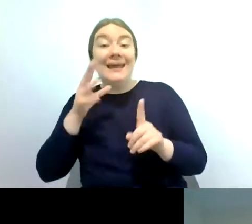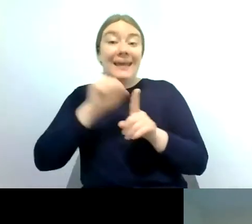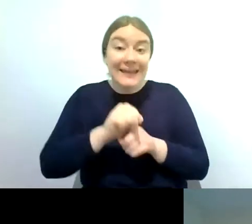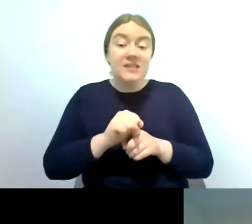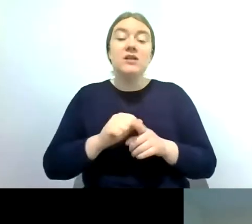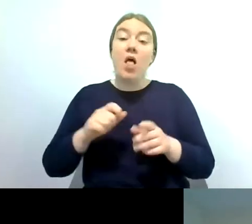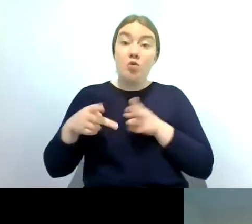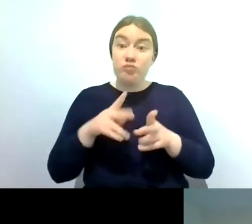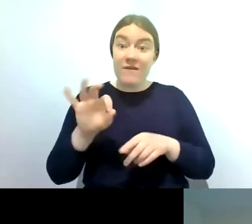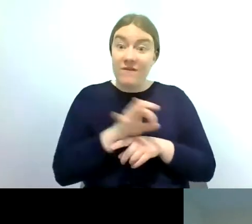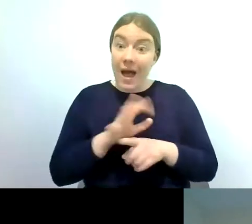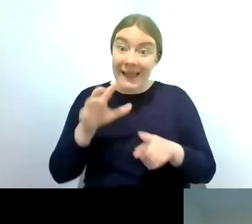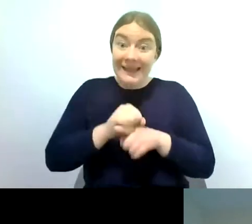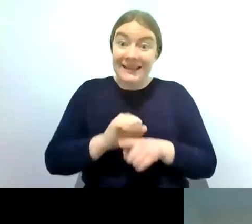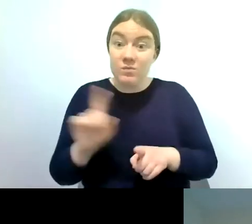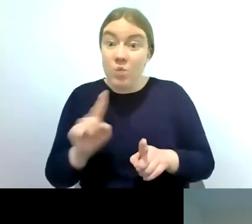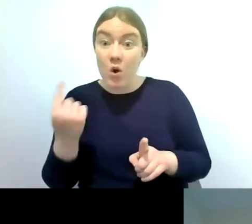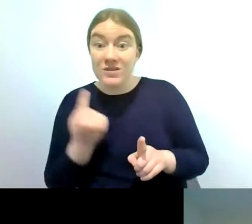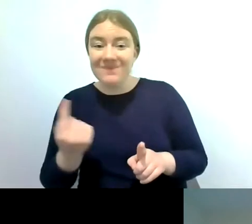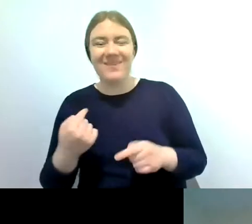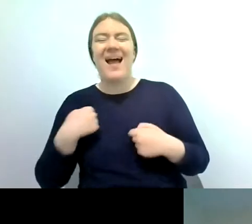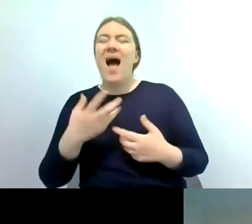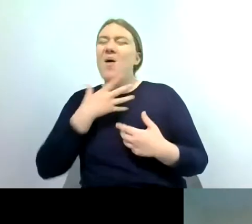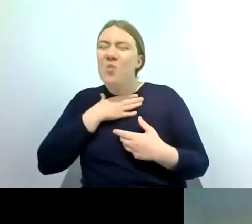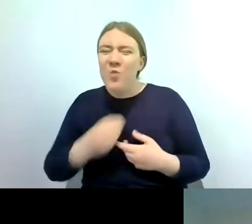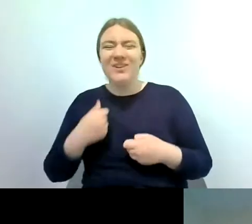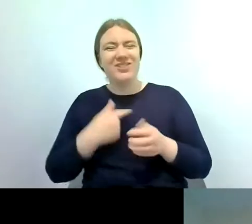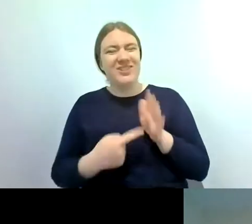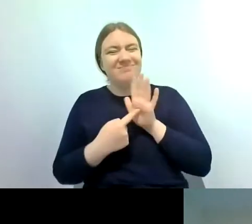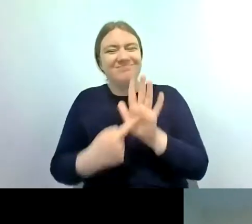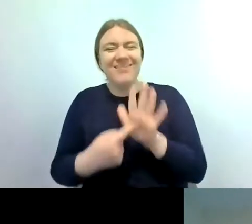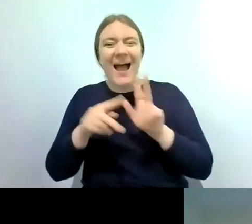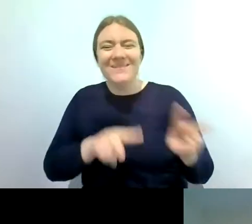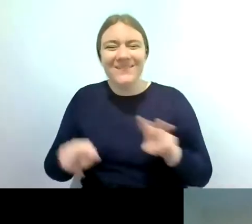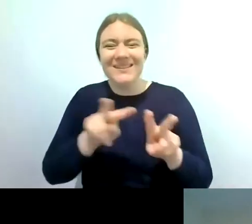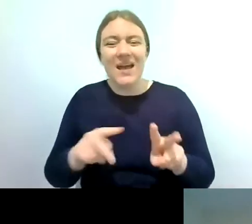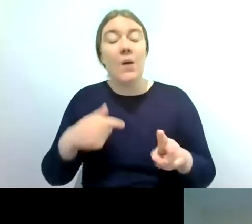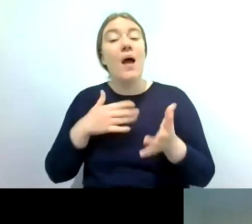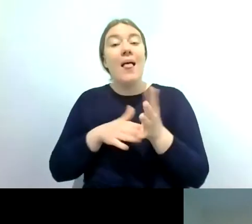something pretty amazing that i wish i had a video to share with you is uh the mayfly emergence